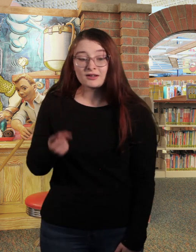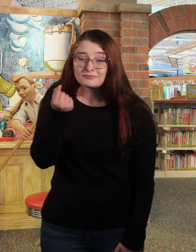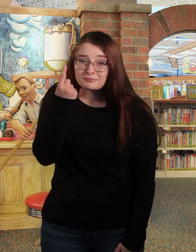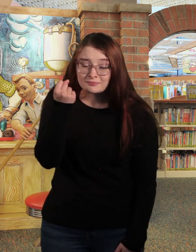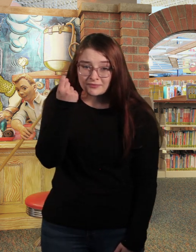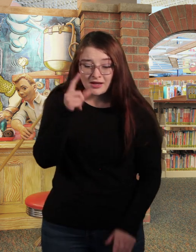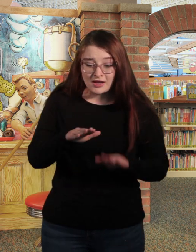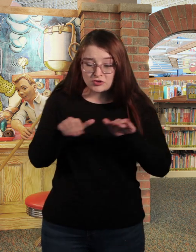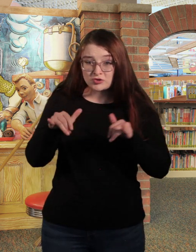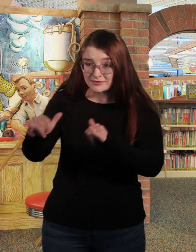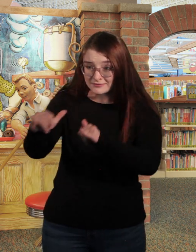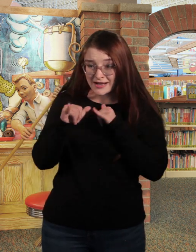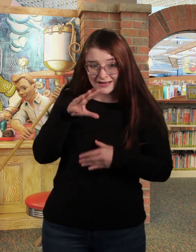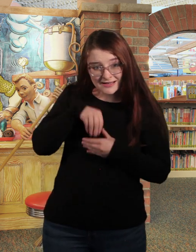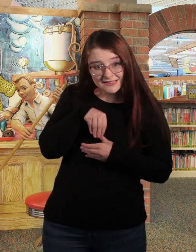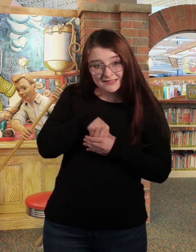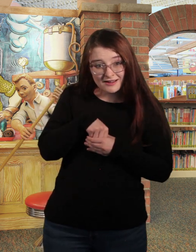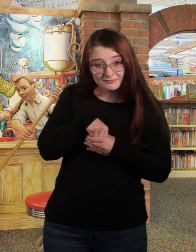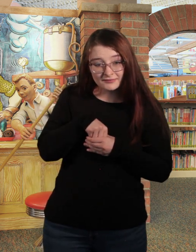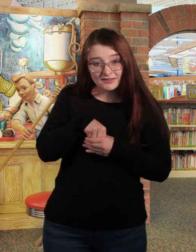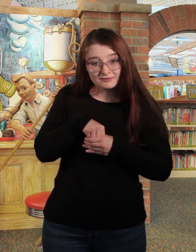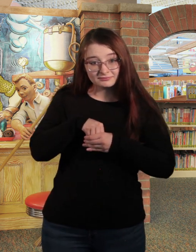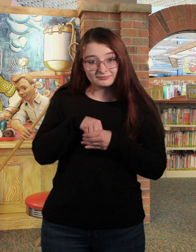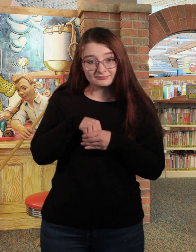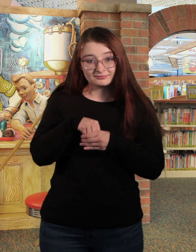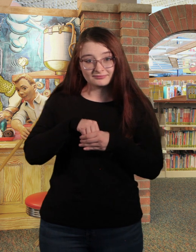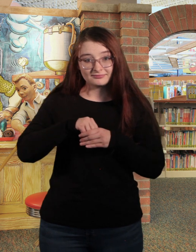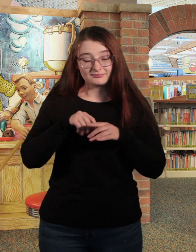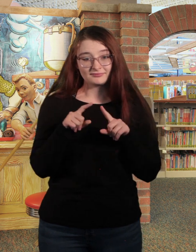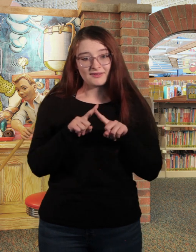"You see, Penelope, children are the same as us on the inside, just tastier."